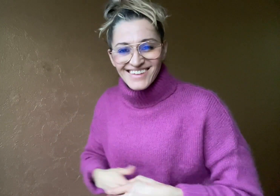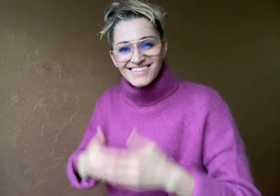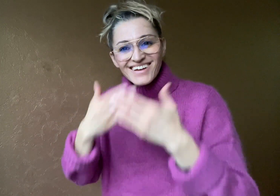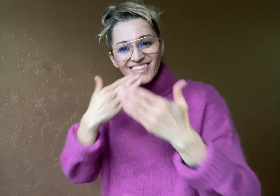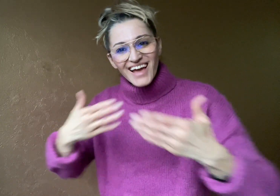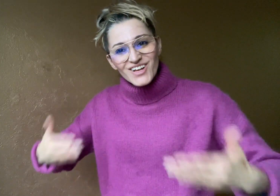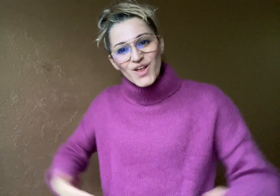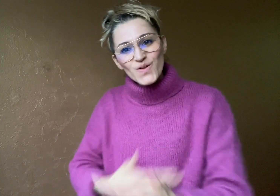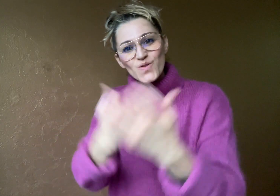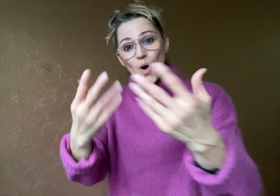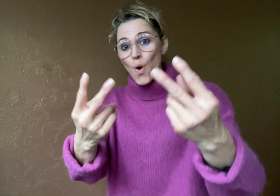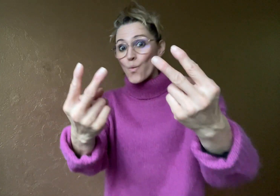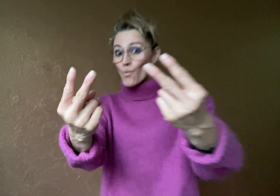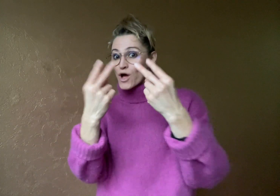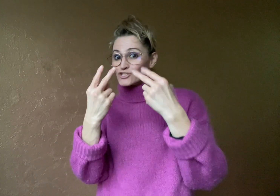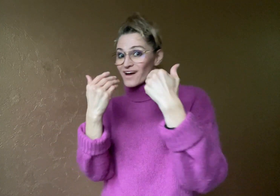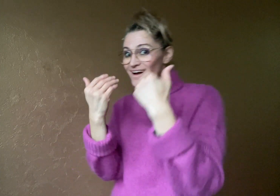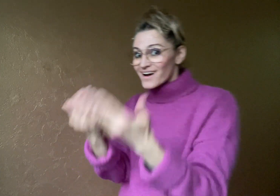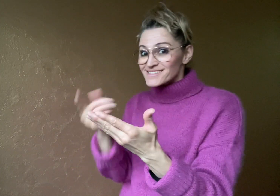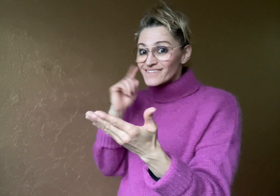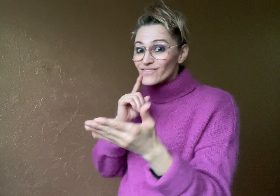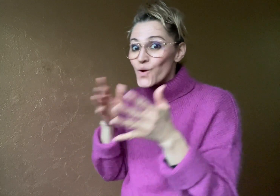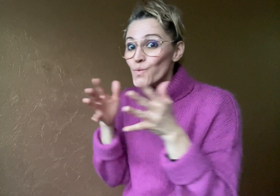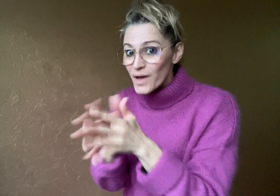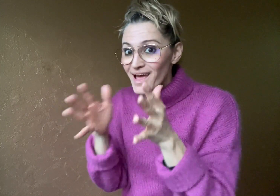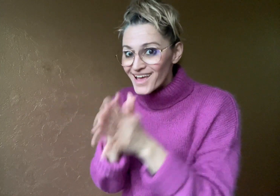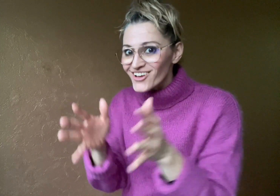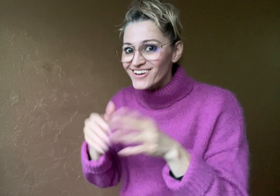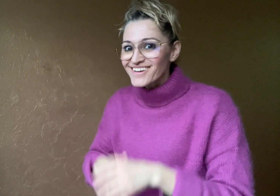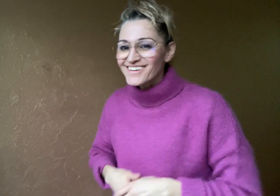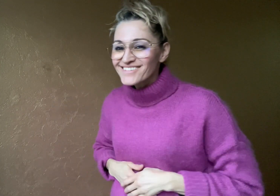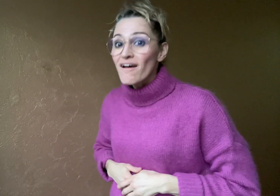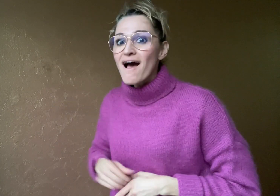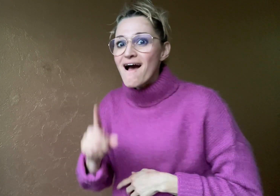Thank you for watching DeafWire!